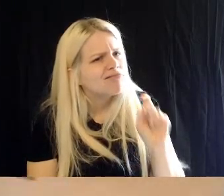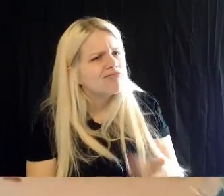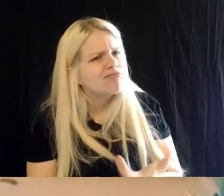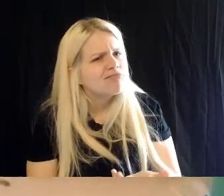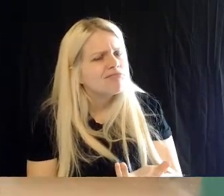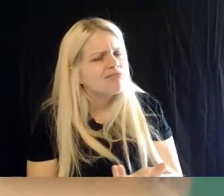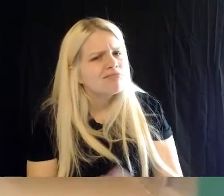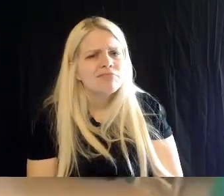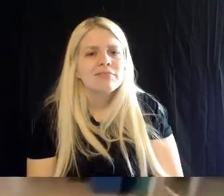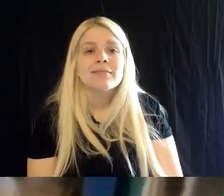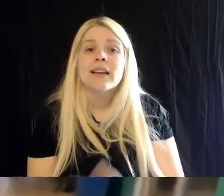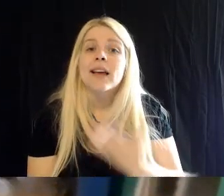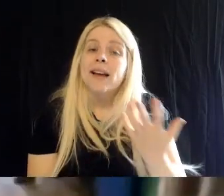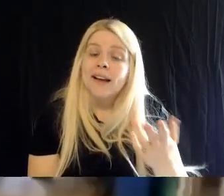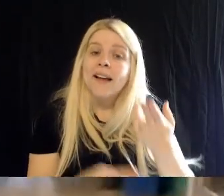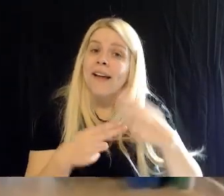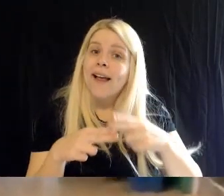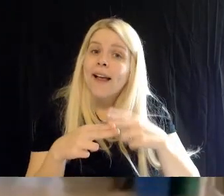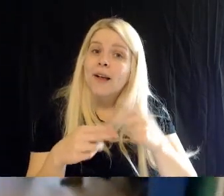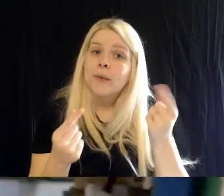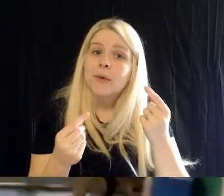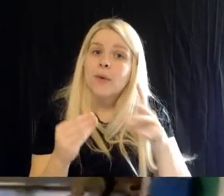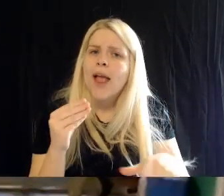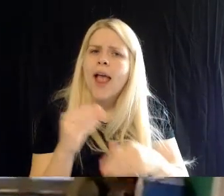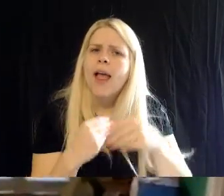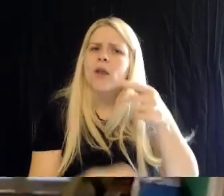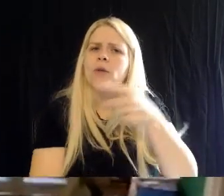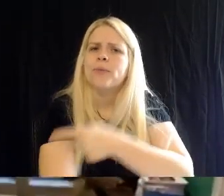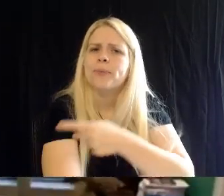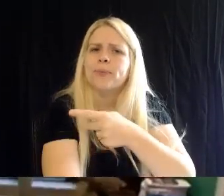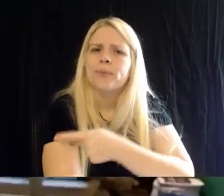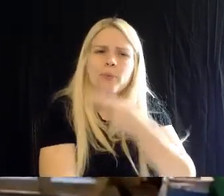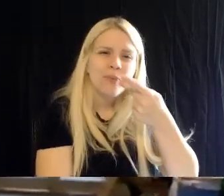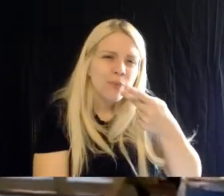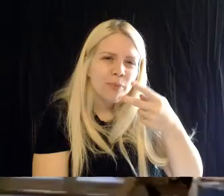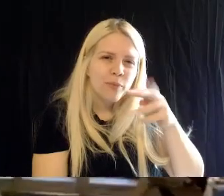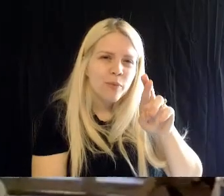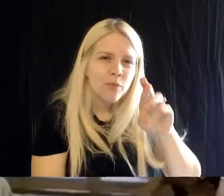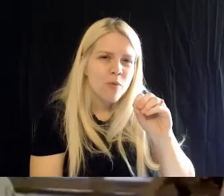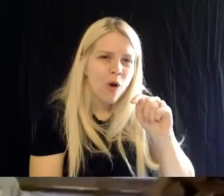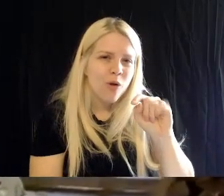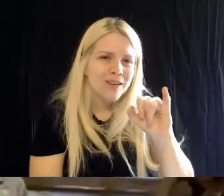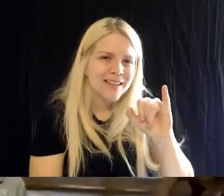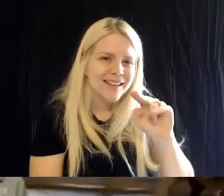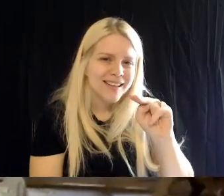Um, it adds some protein to their diet, and the calcium from the shell is actually really good for them.